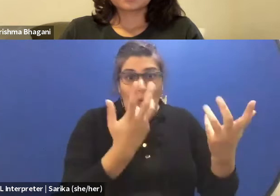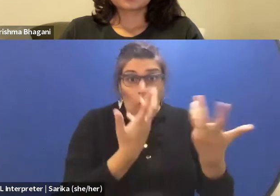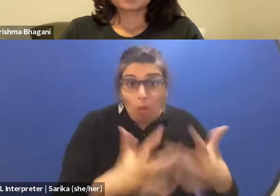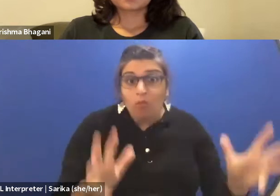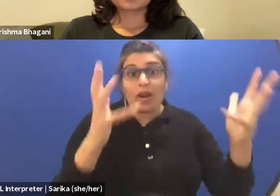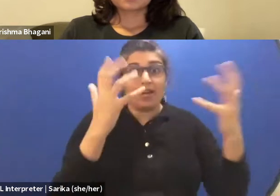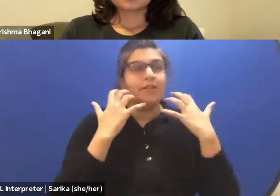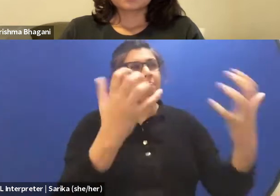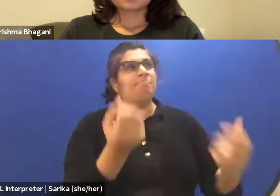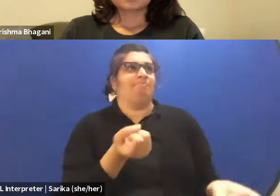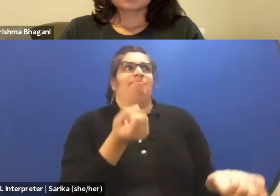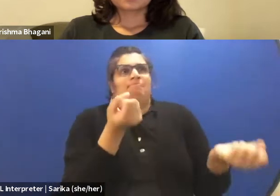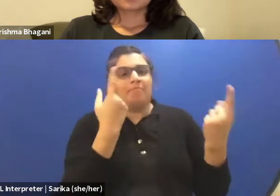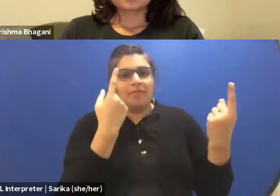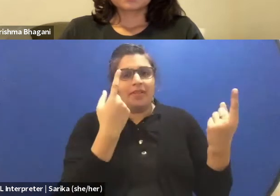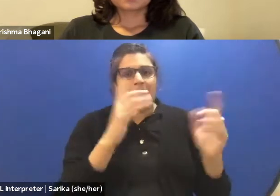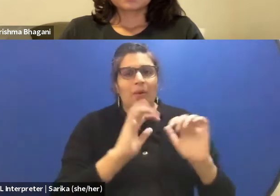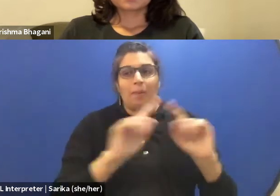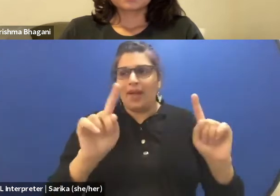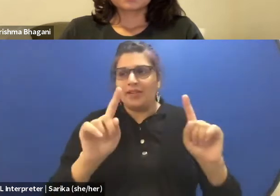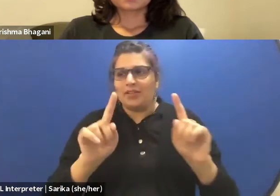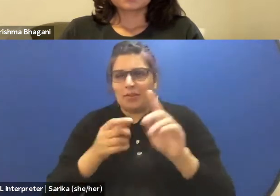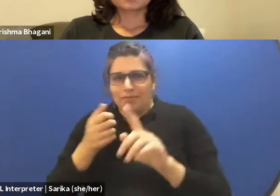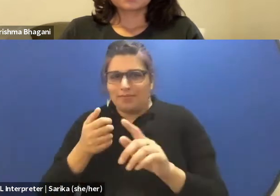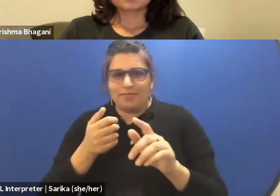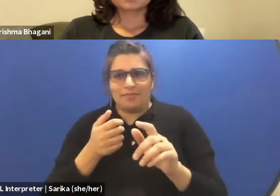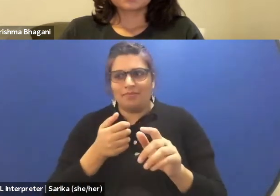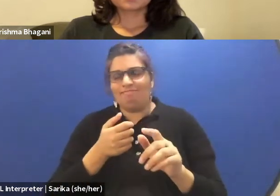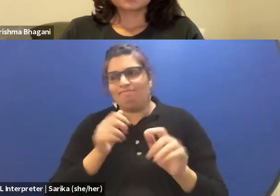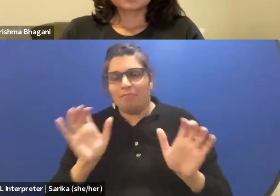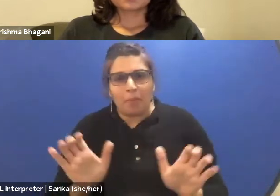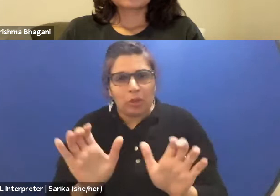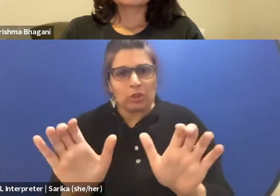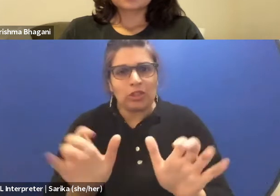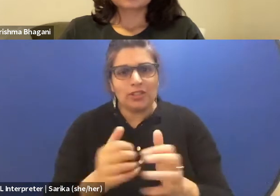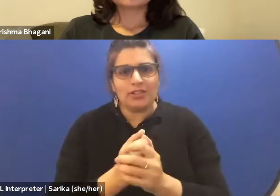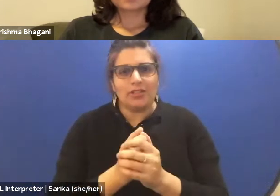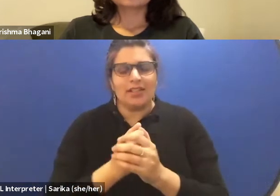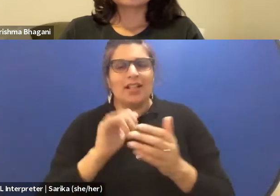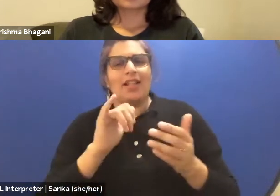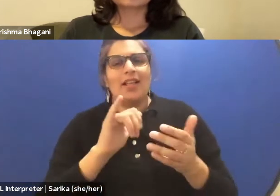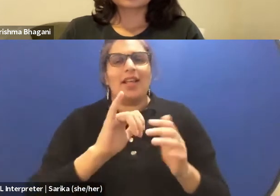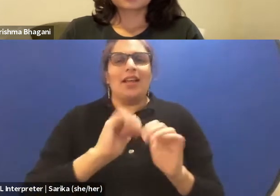How to bring these things poetically, this is one of my question always when I am working,